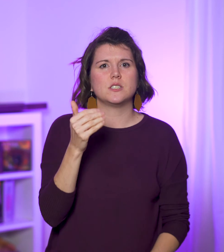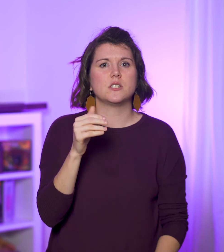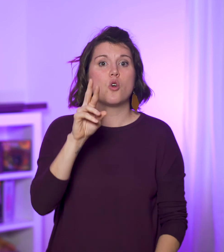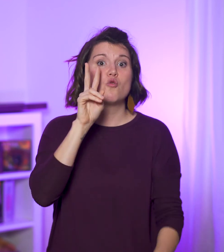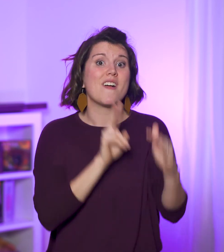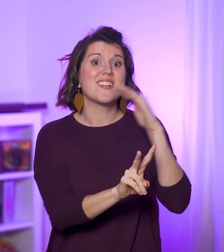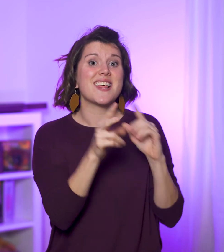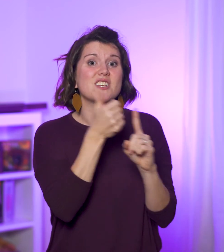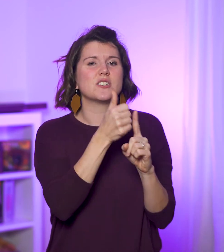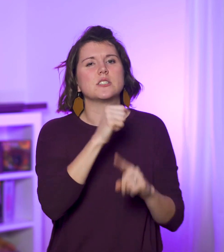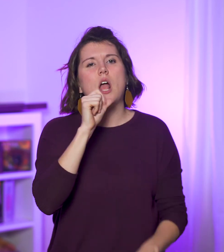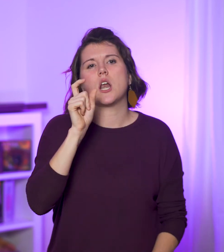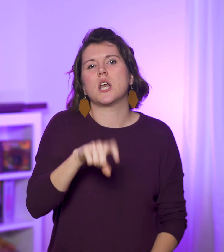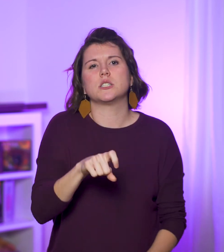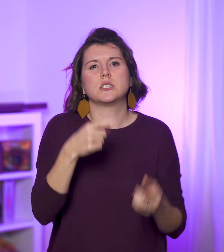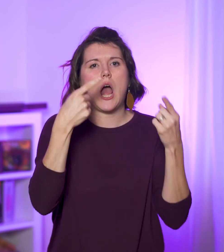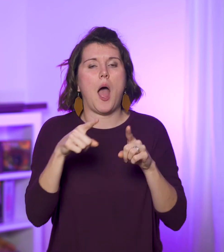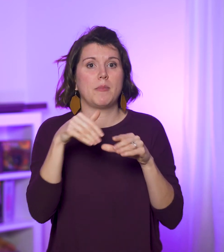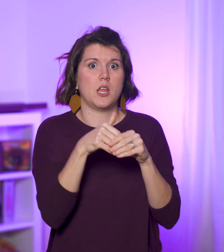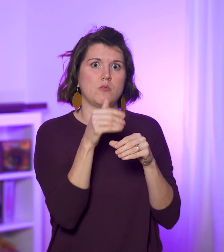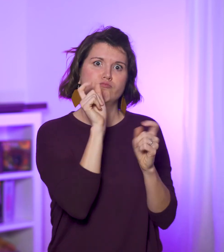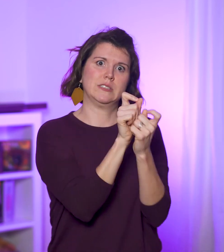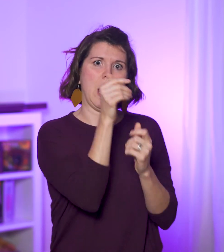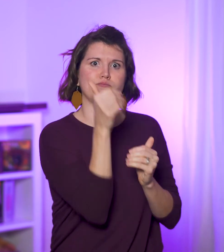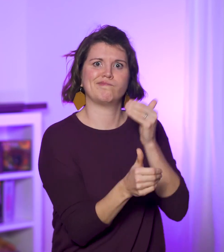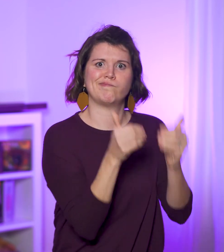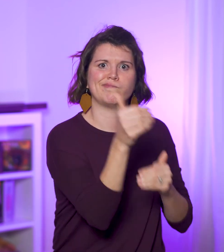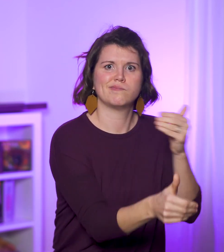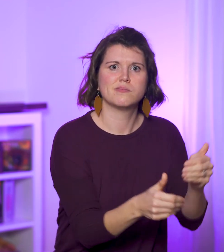Revelation isn’t necessarily happening in chronological order,